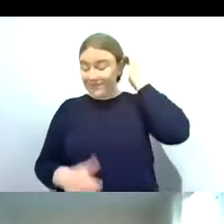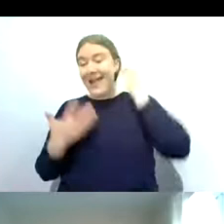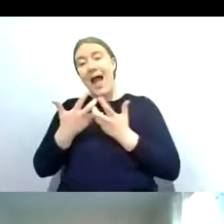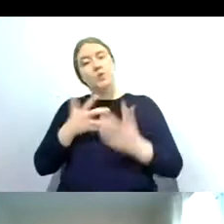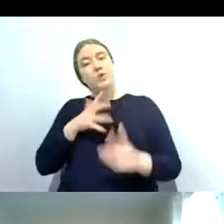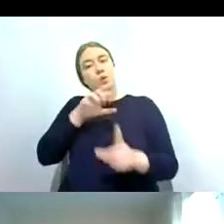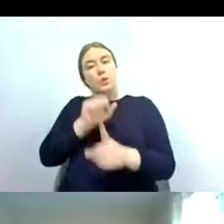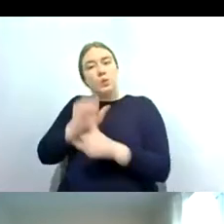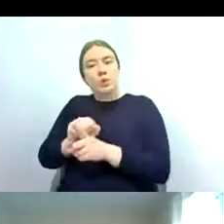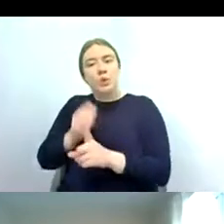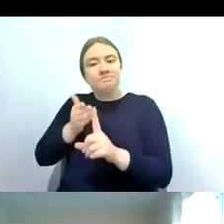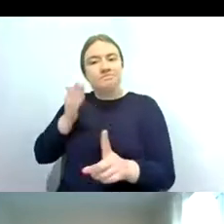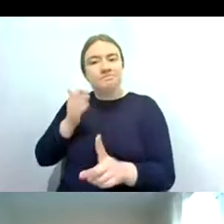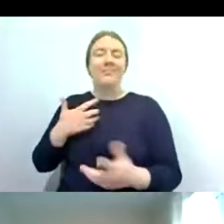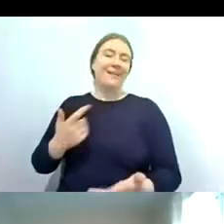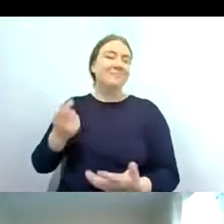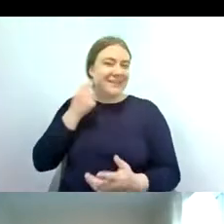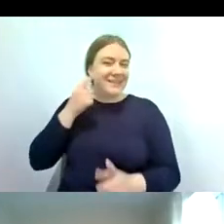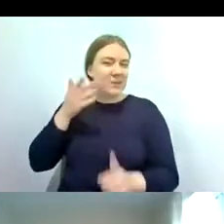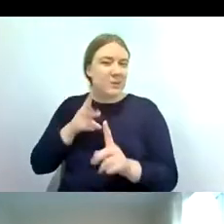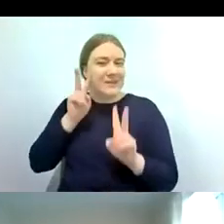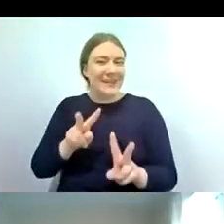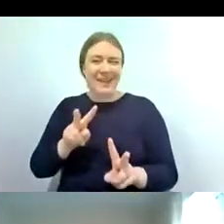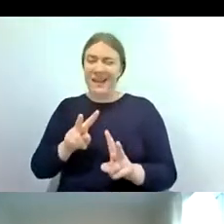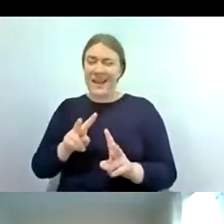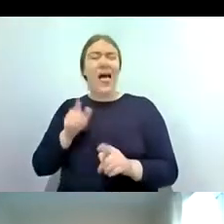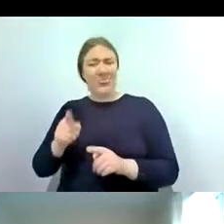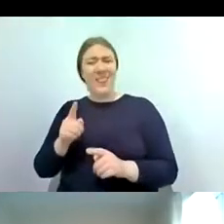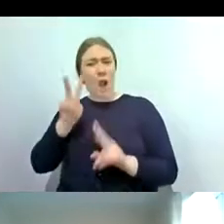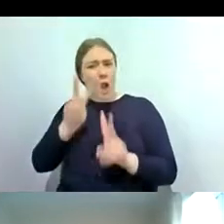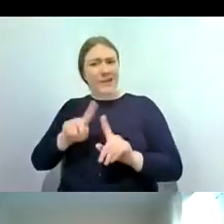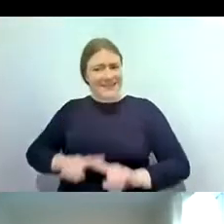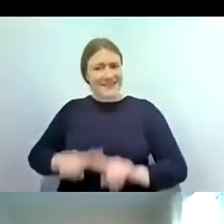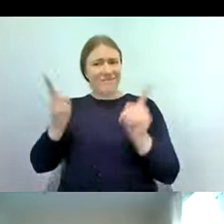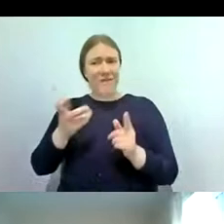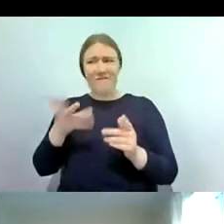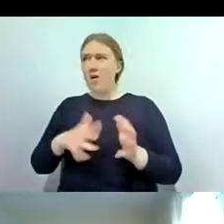again really straightforward there's not much that looks similar they have a curved flattened body